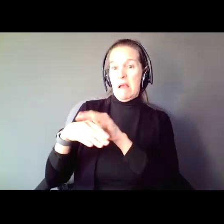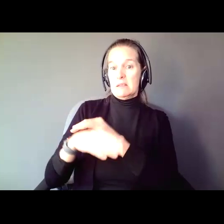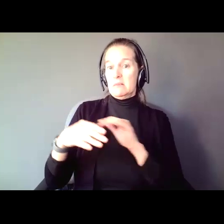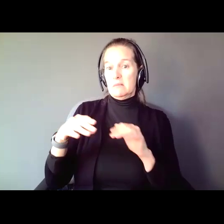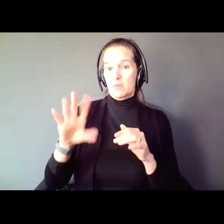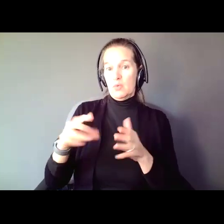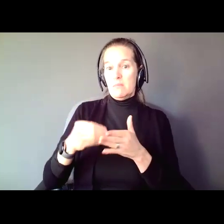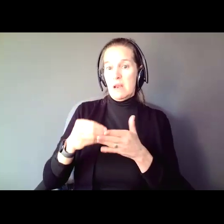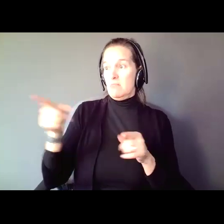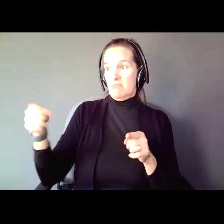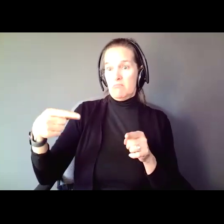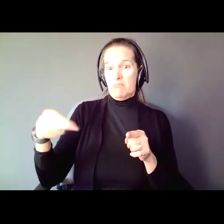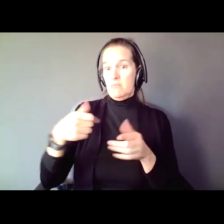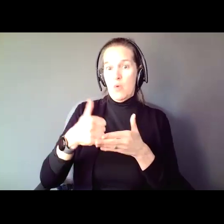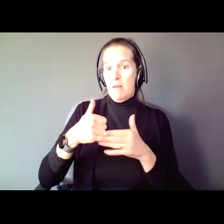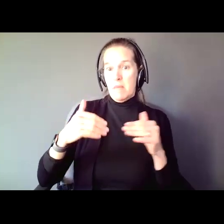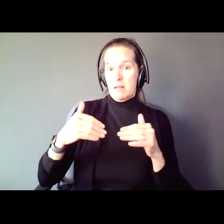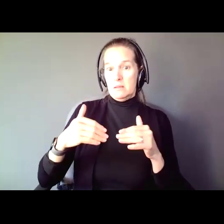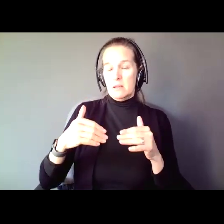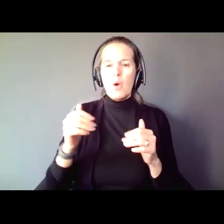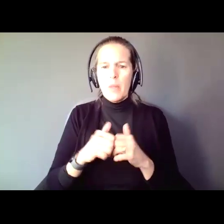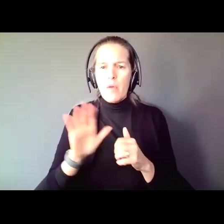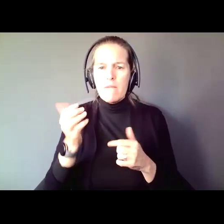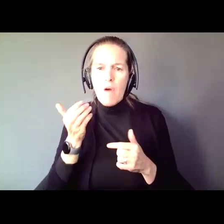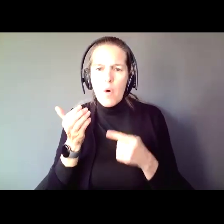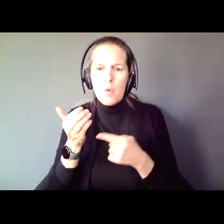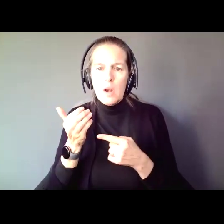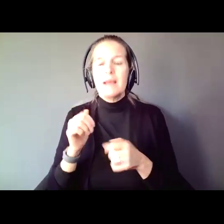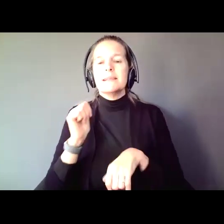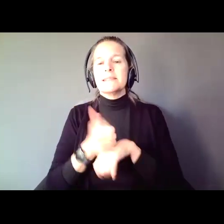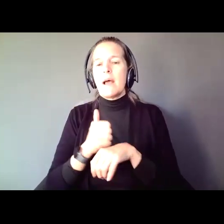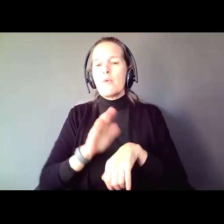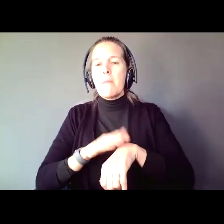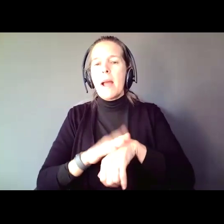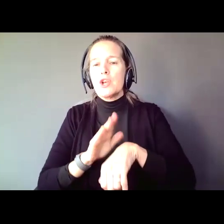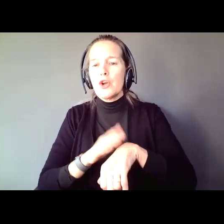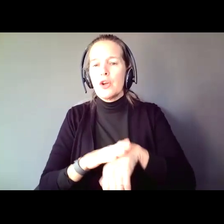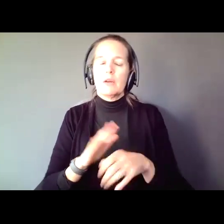With your phone you can set reminders to refill prescriptions, you can connect with people to